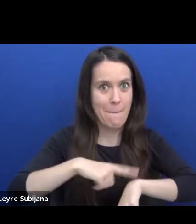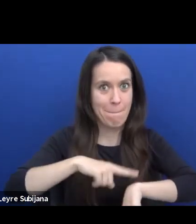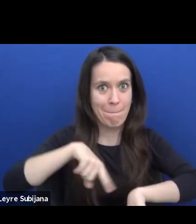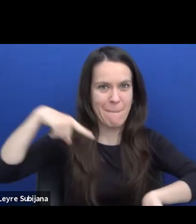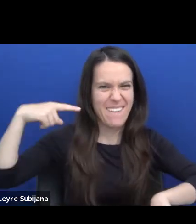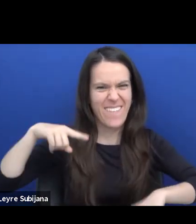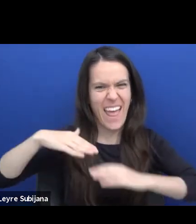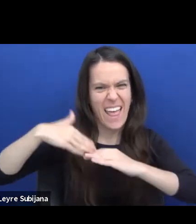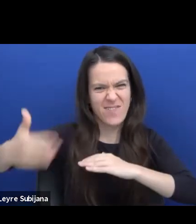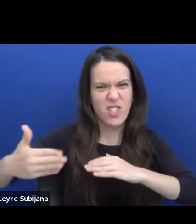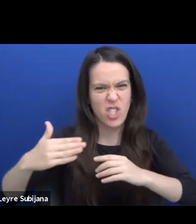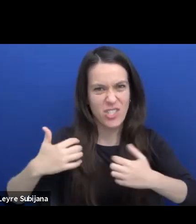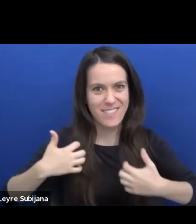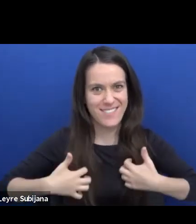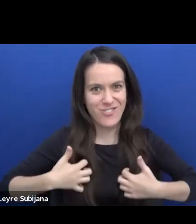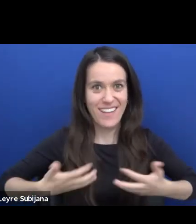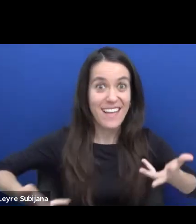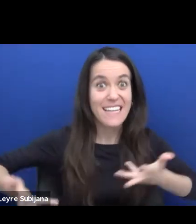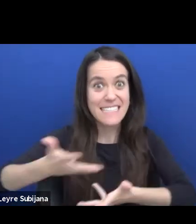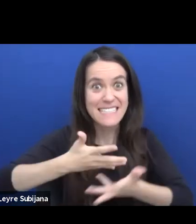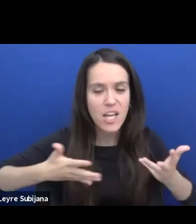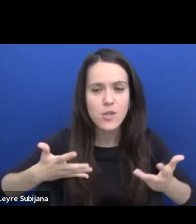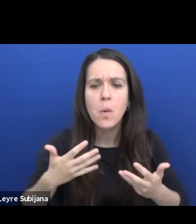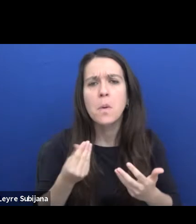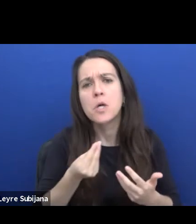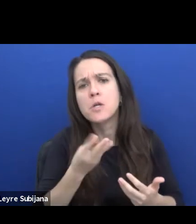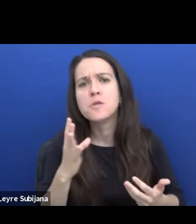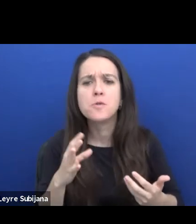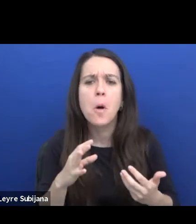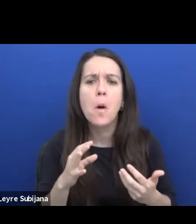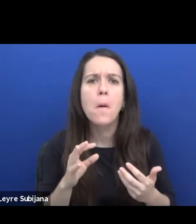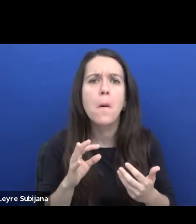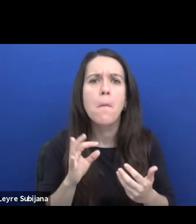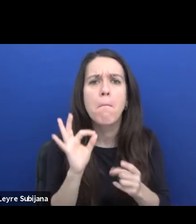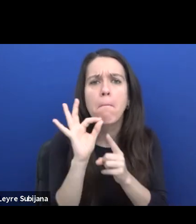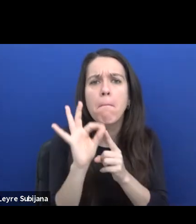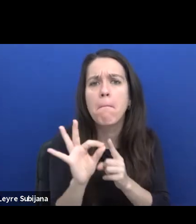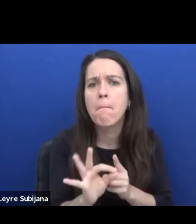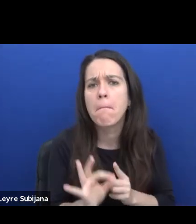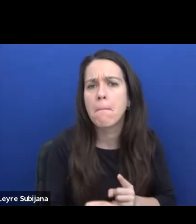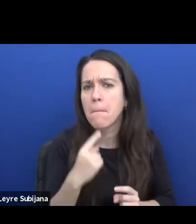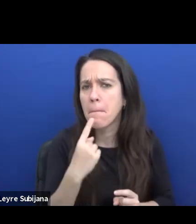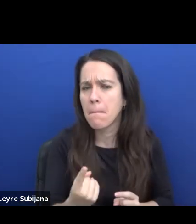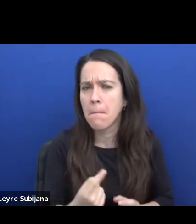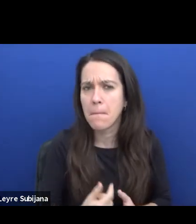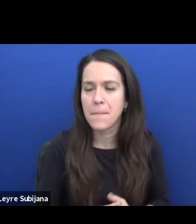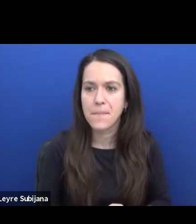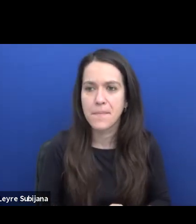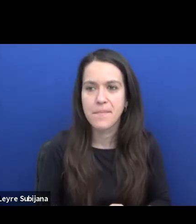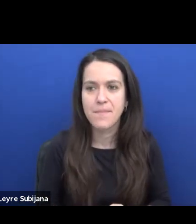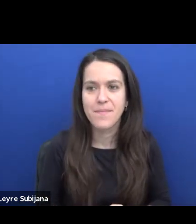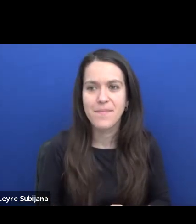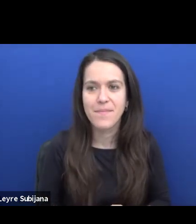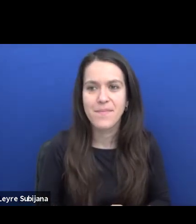but I wanted to fuel, mention three, I don't know, kind of advice